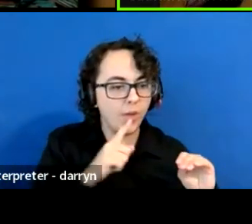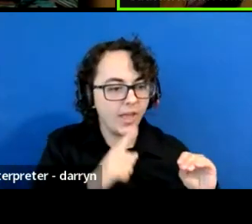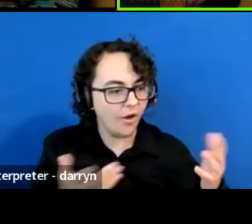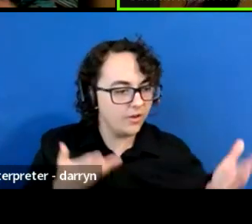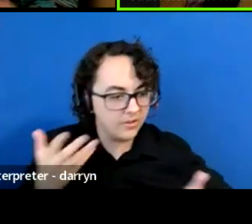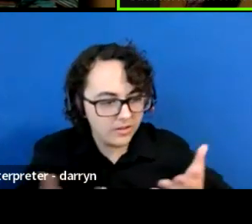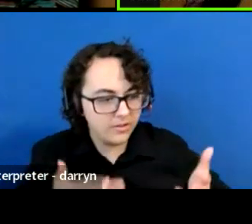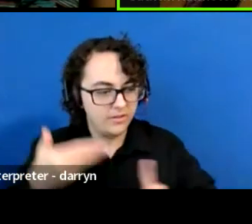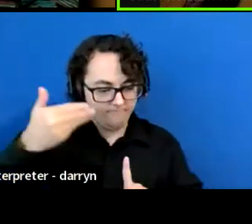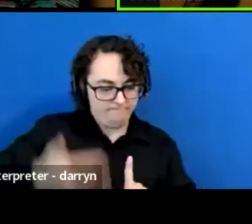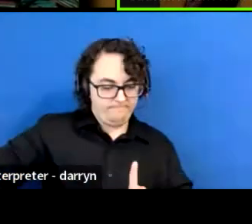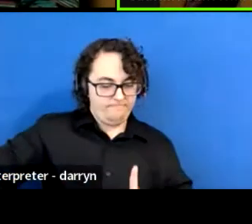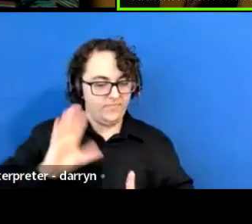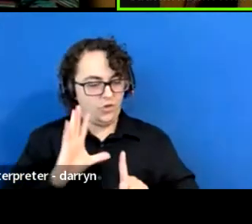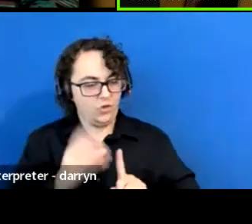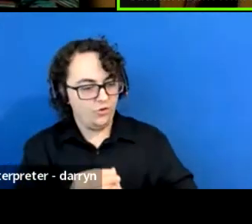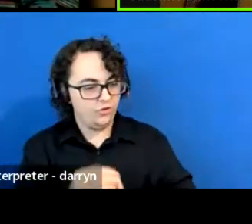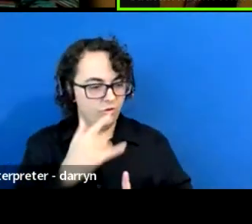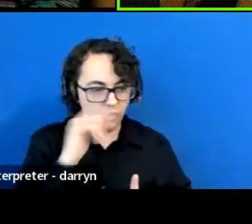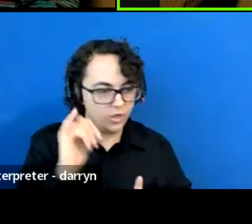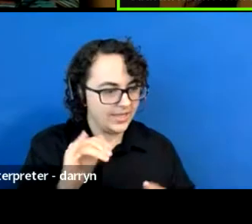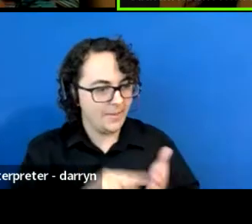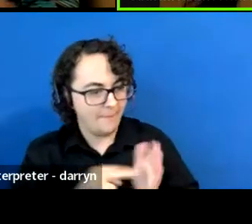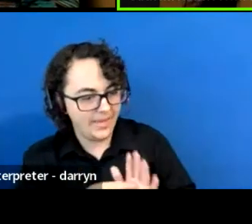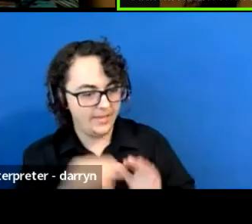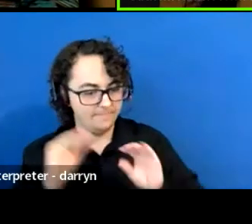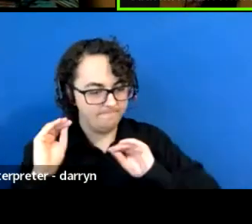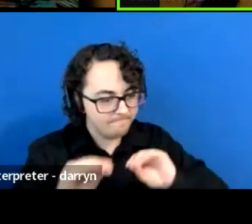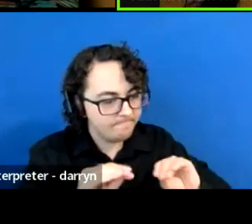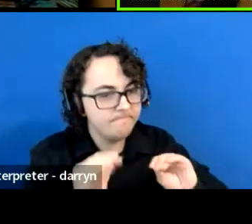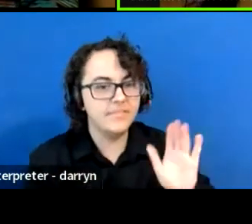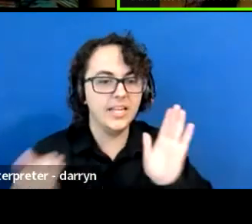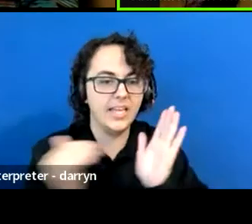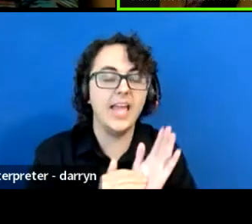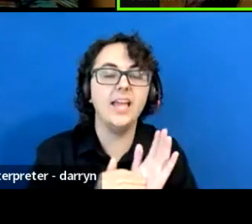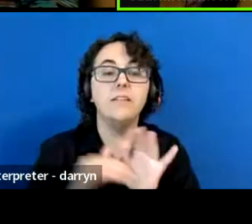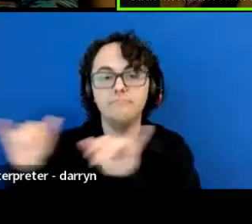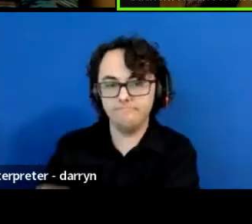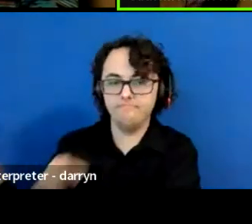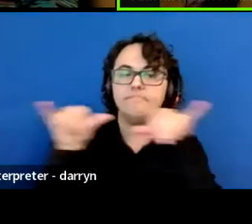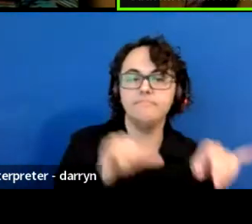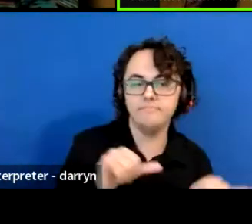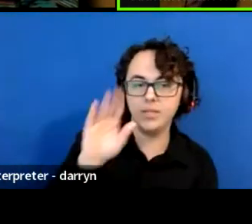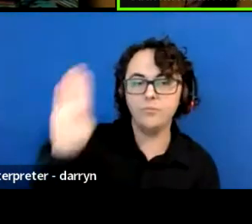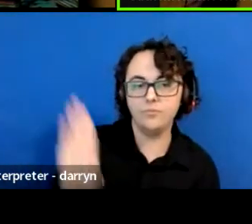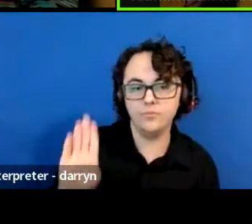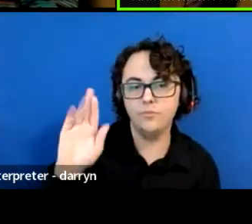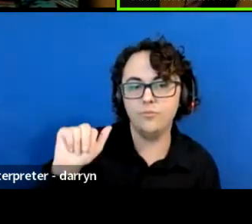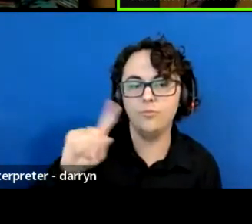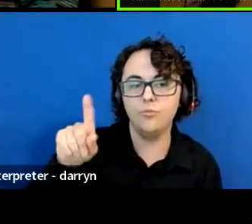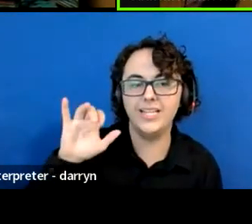And now we're also doing this in Brazil. So I'll let Nawashahu take over.